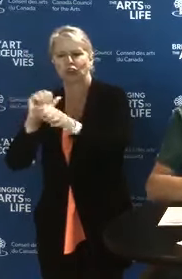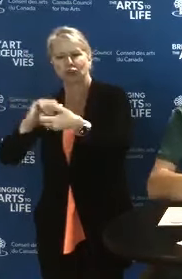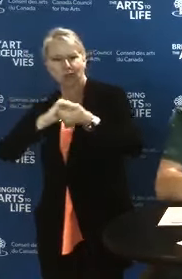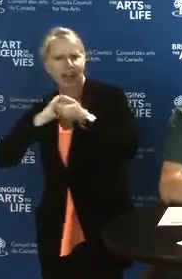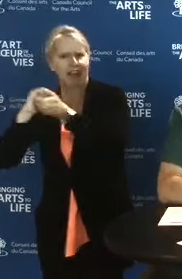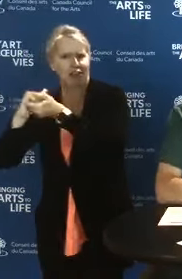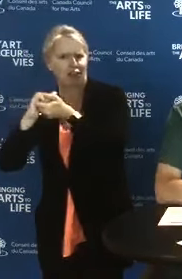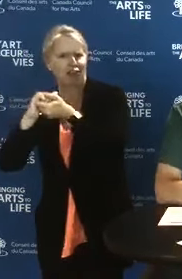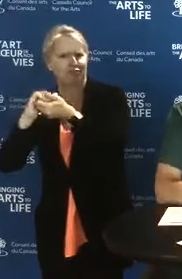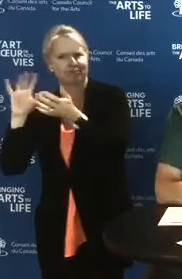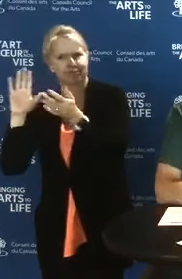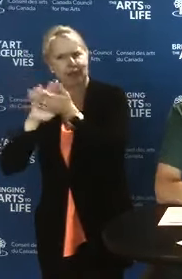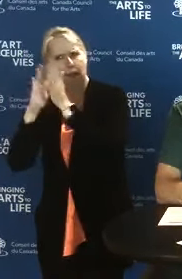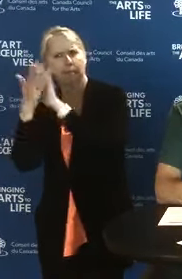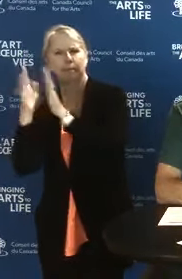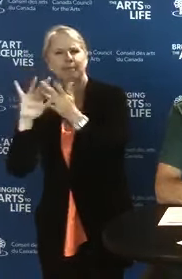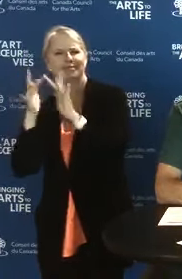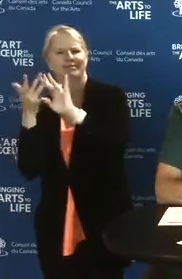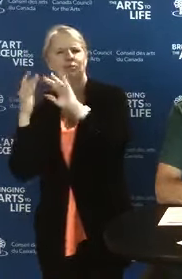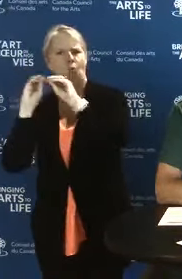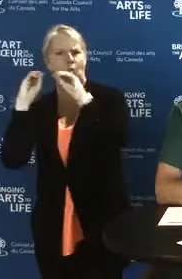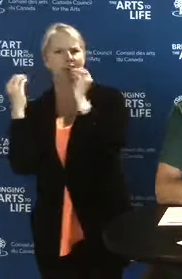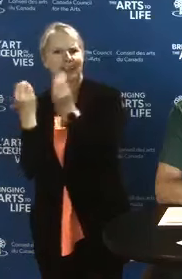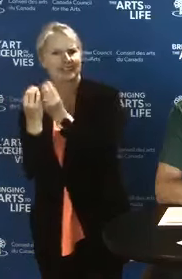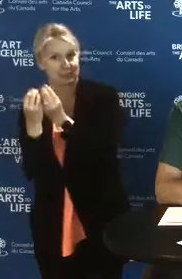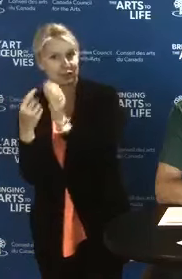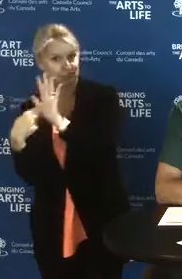So now that we know what the three components of the fund are,